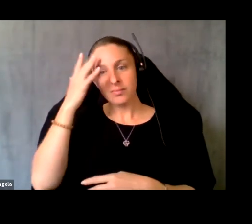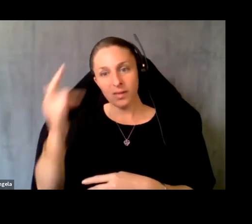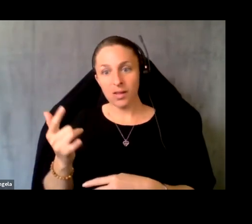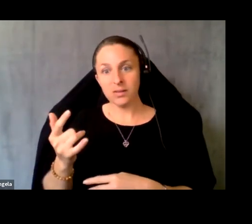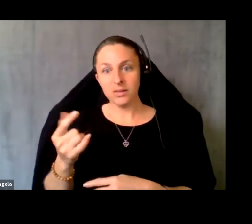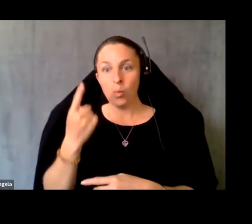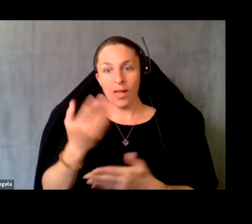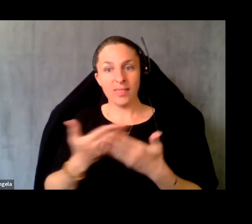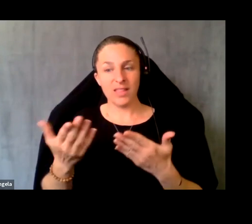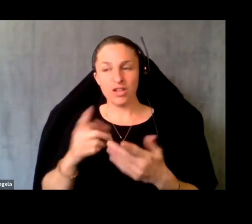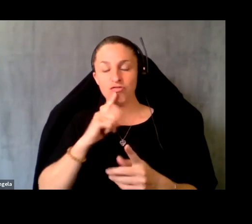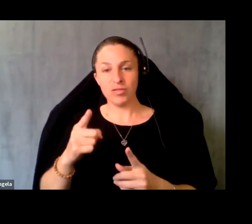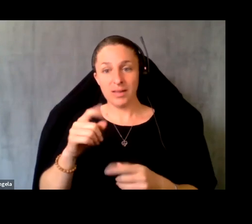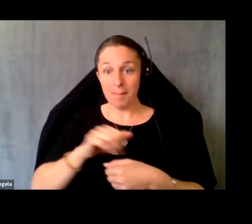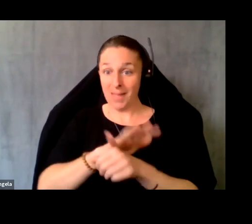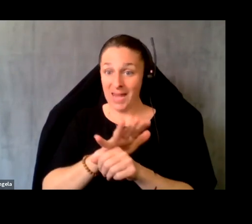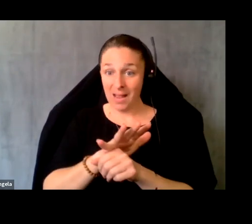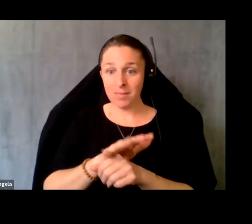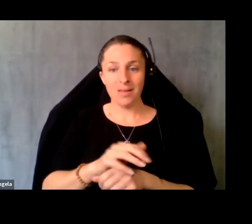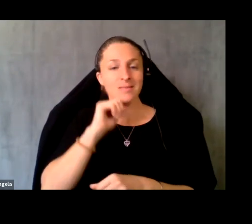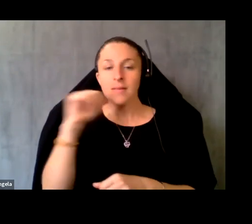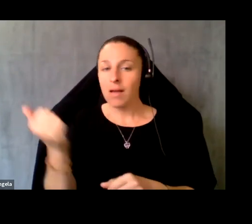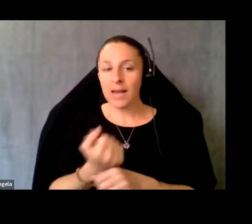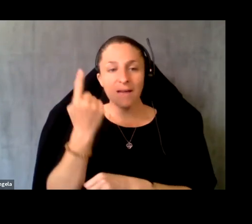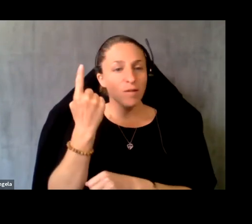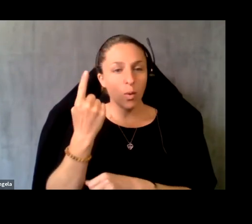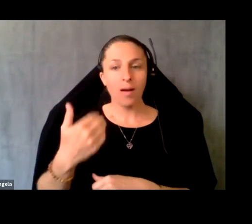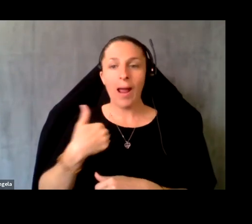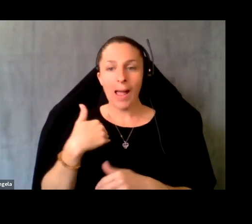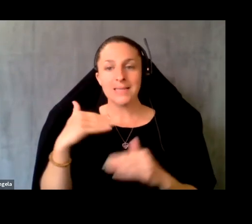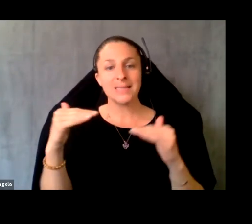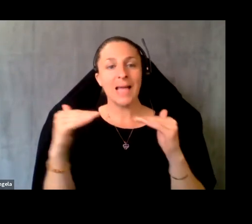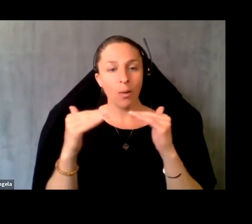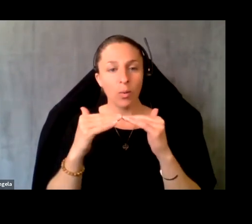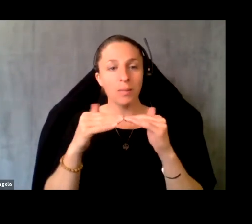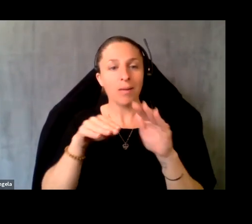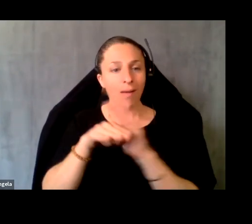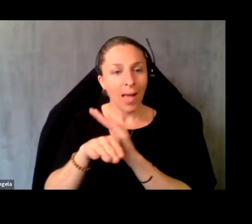was really highlighted by the pandemic is that not everybody has equitable access to the technology,